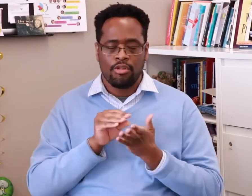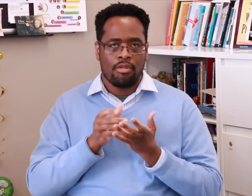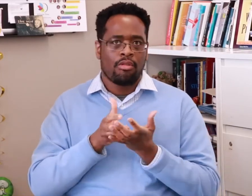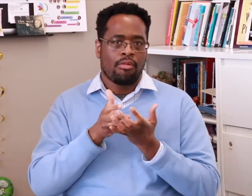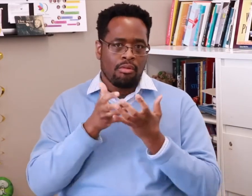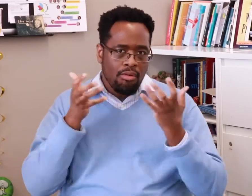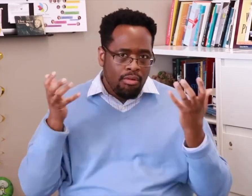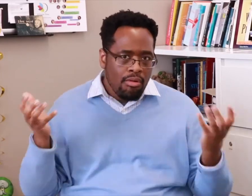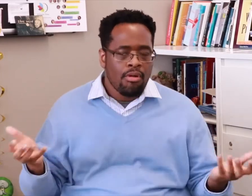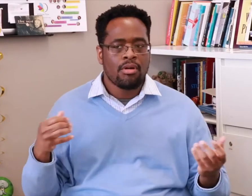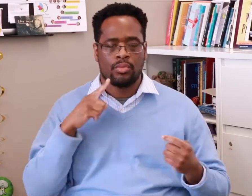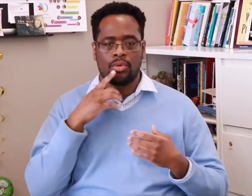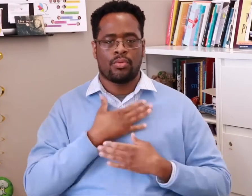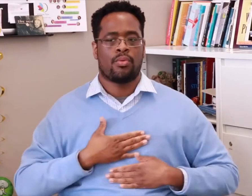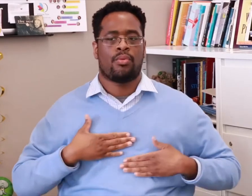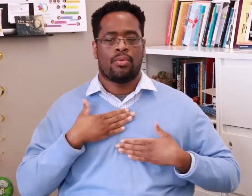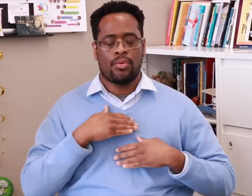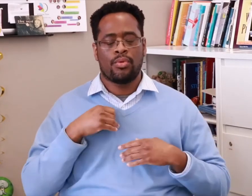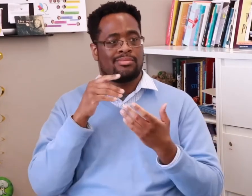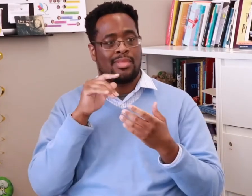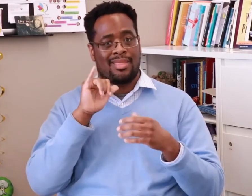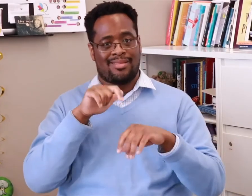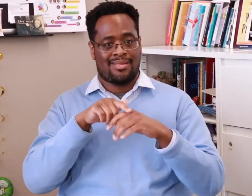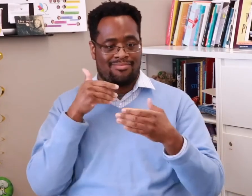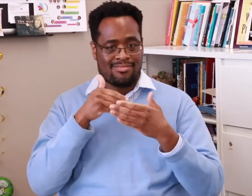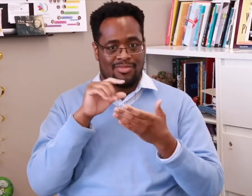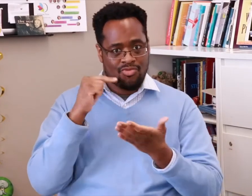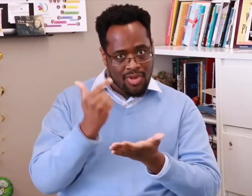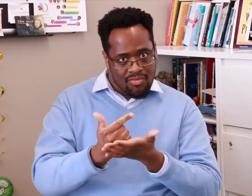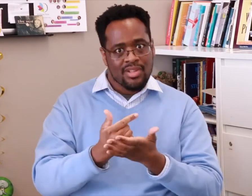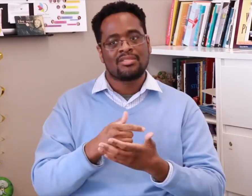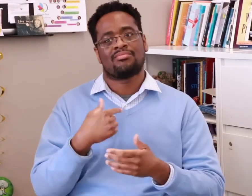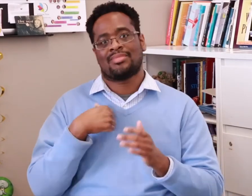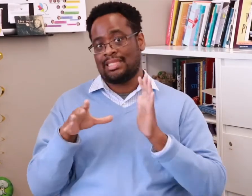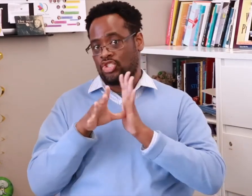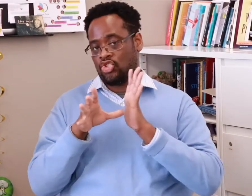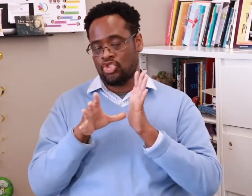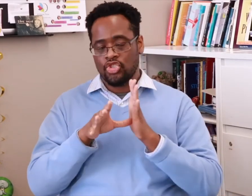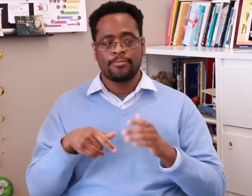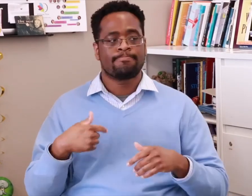I learned a lot during those internships, I enjoyed them! As I approached graduation during my last year,